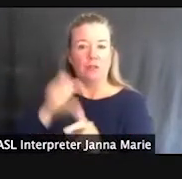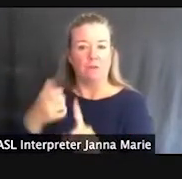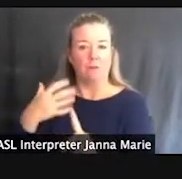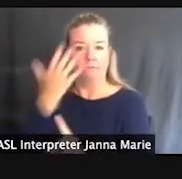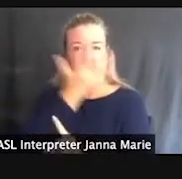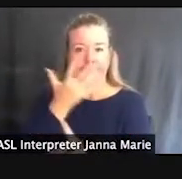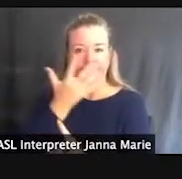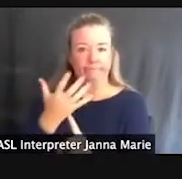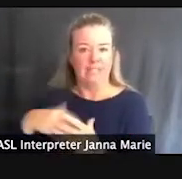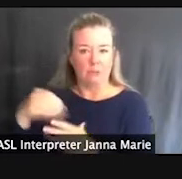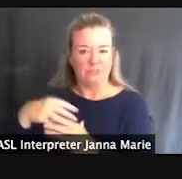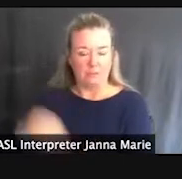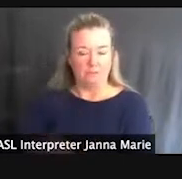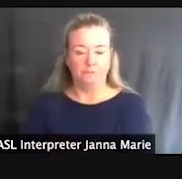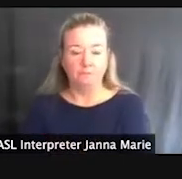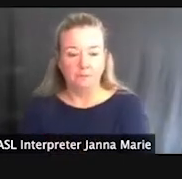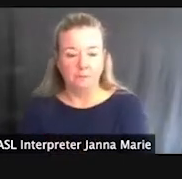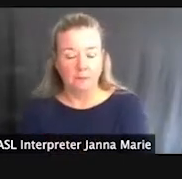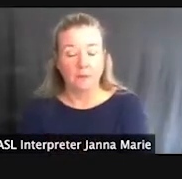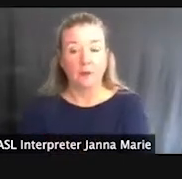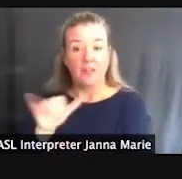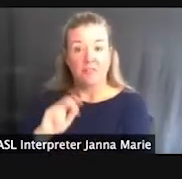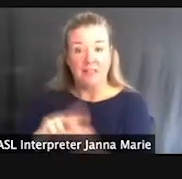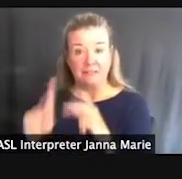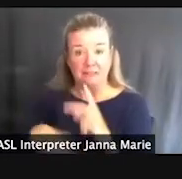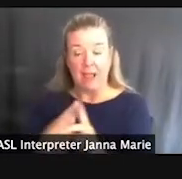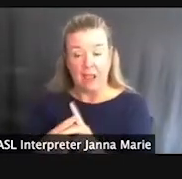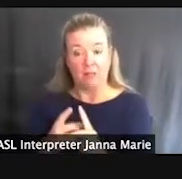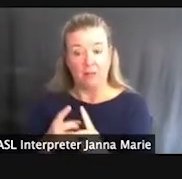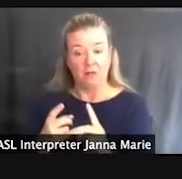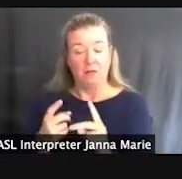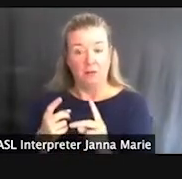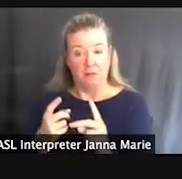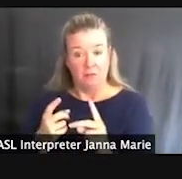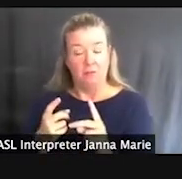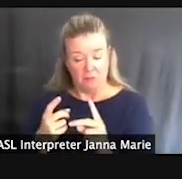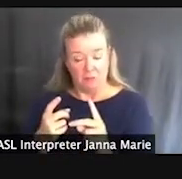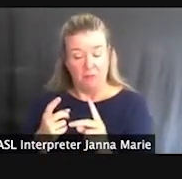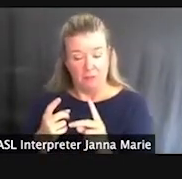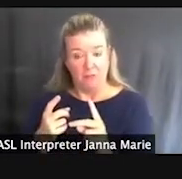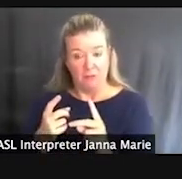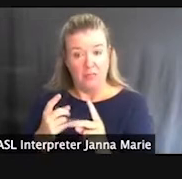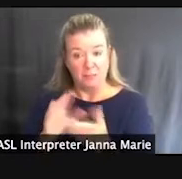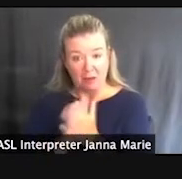It was, this style has been incorporated, or is being incorporated, into 11 recent and upcoming buildings.